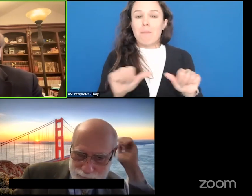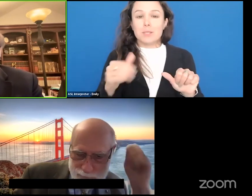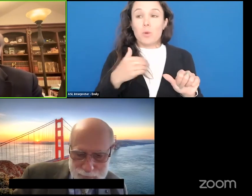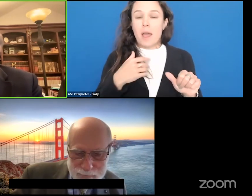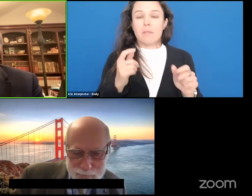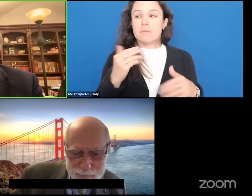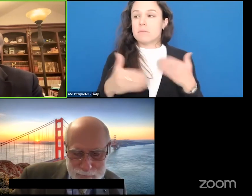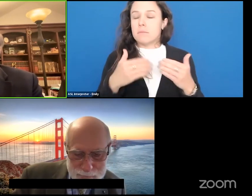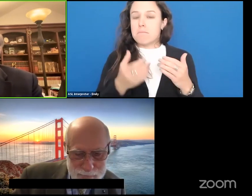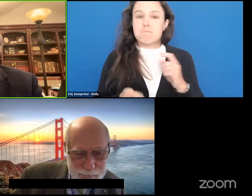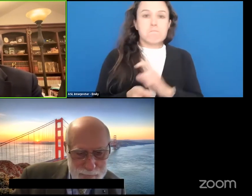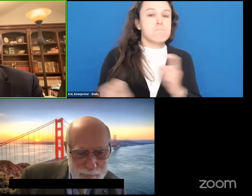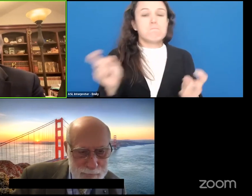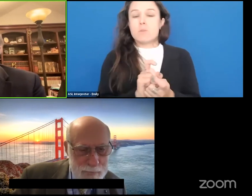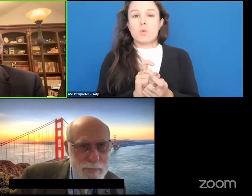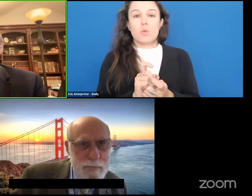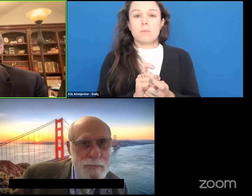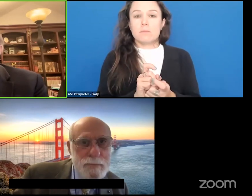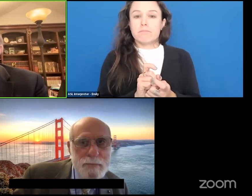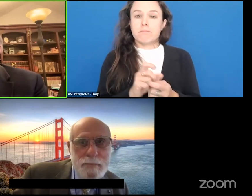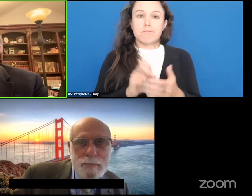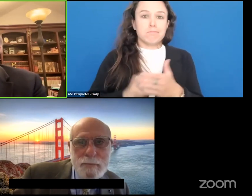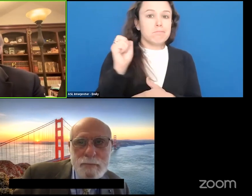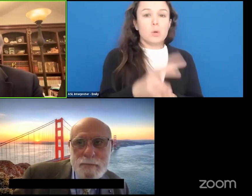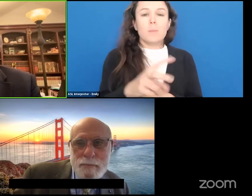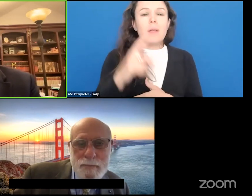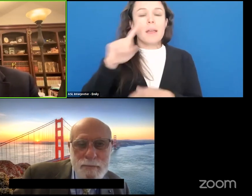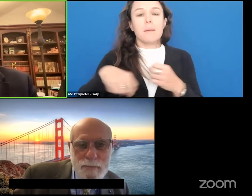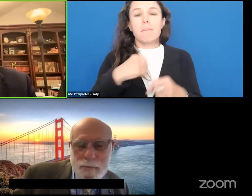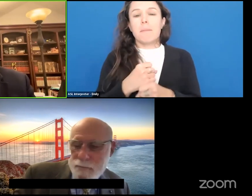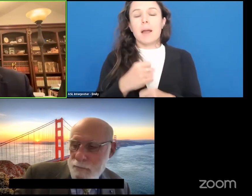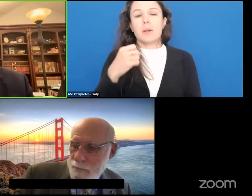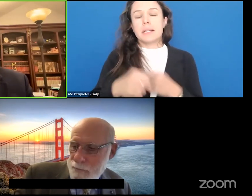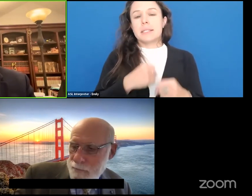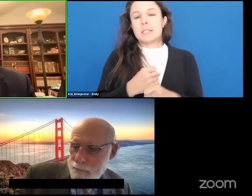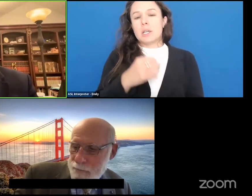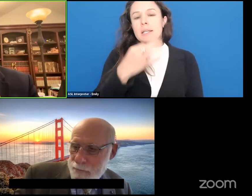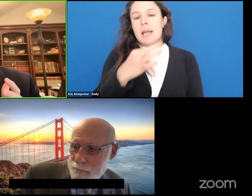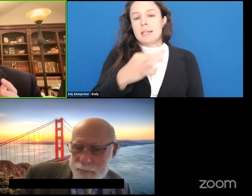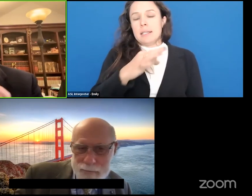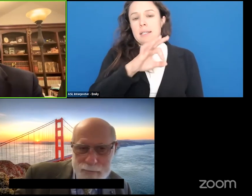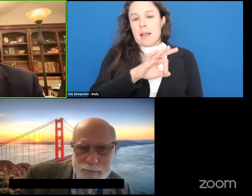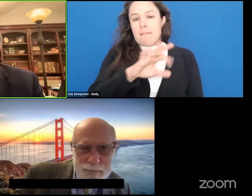that will change things. Think of 1995 to 2001.